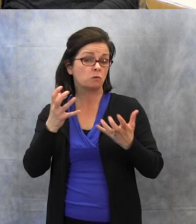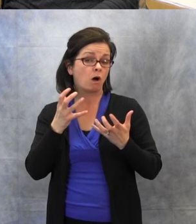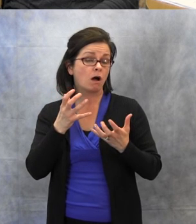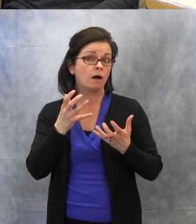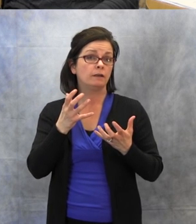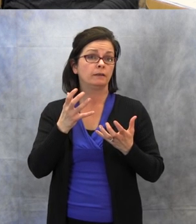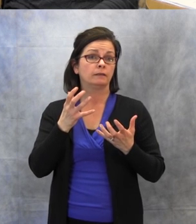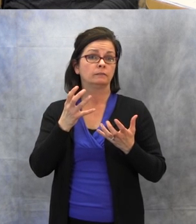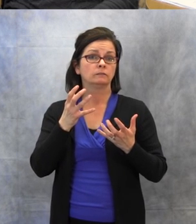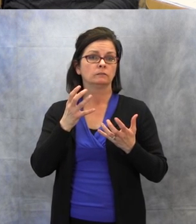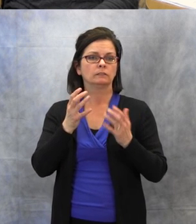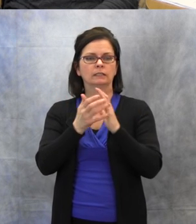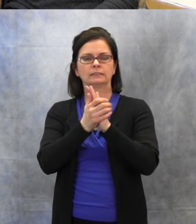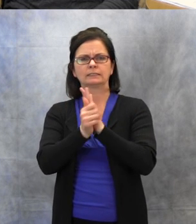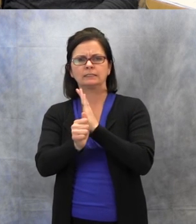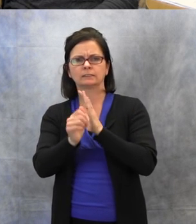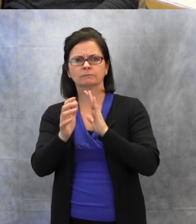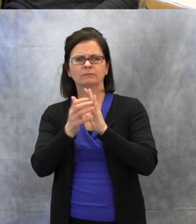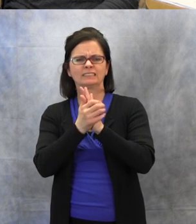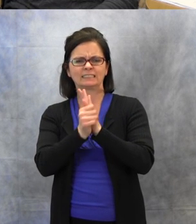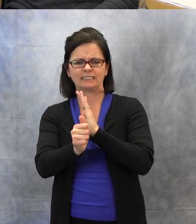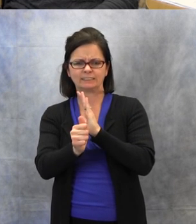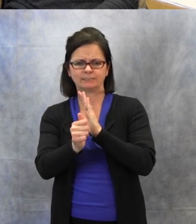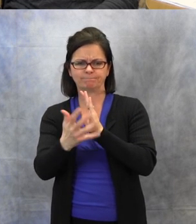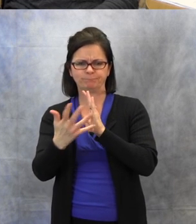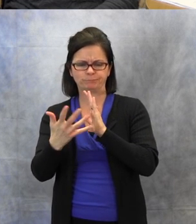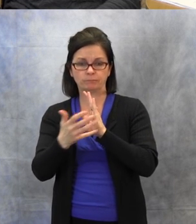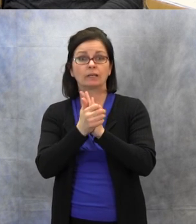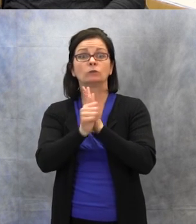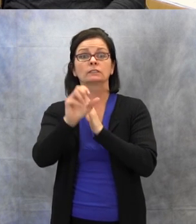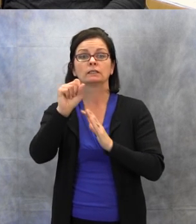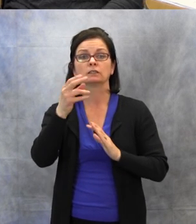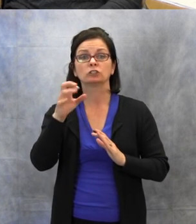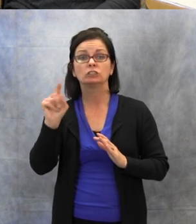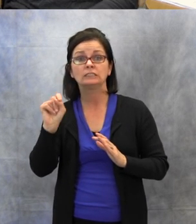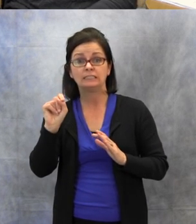on auditory discrimination and auditory training,